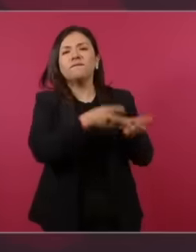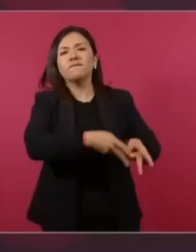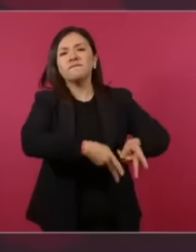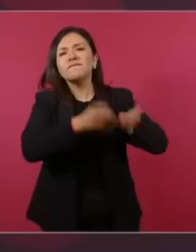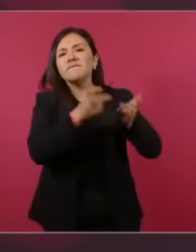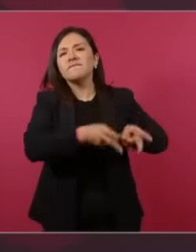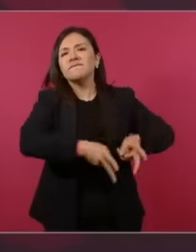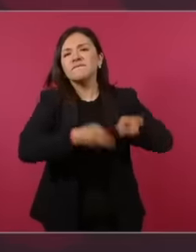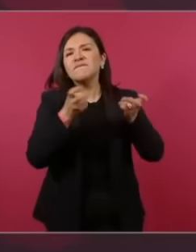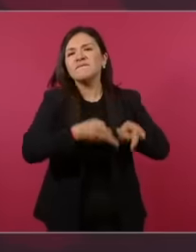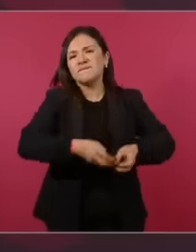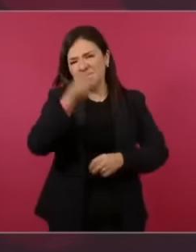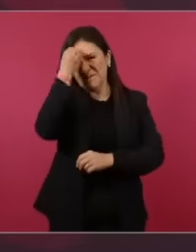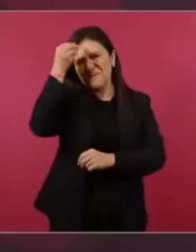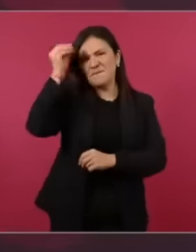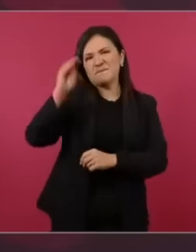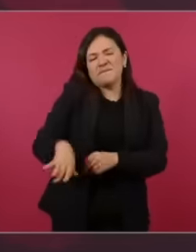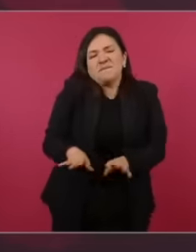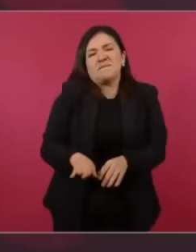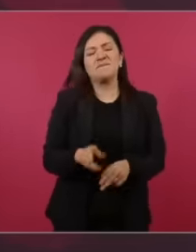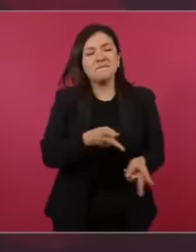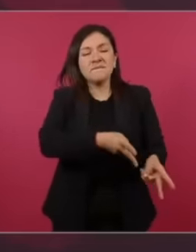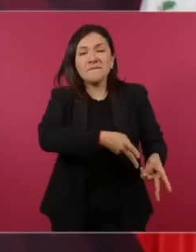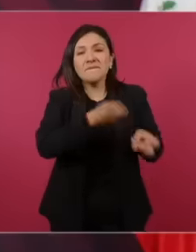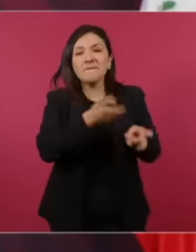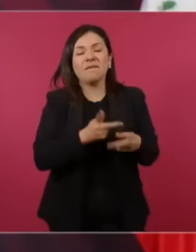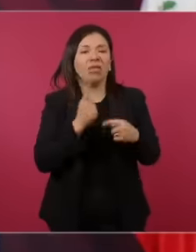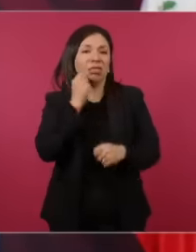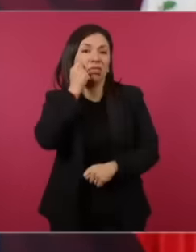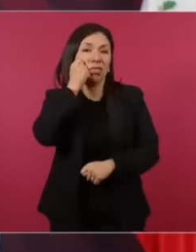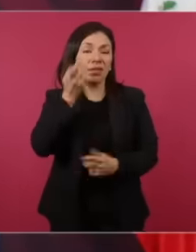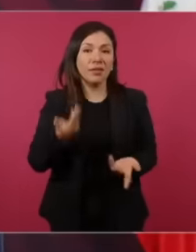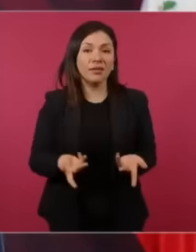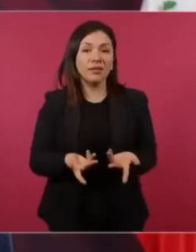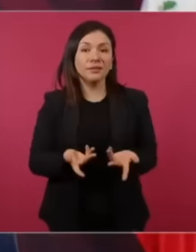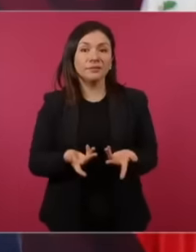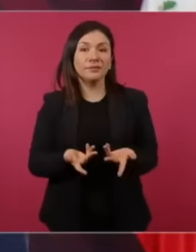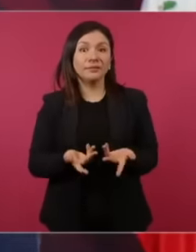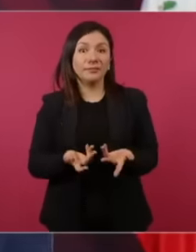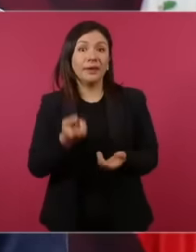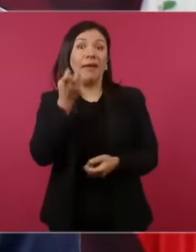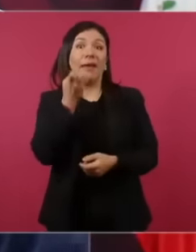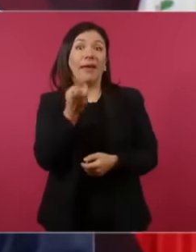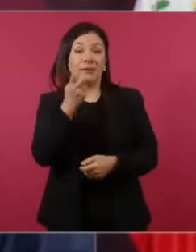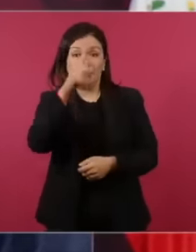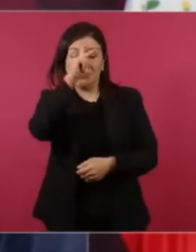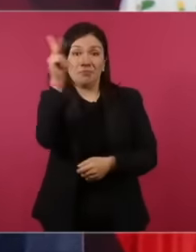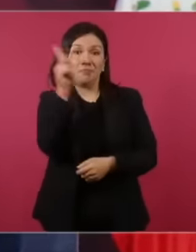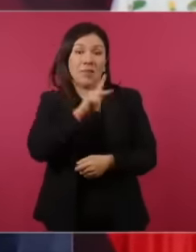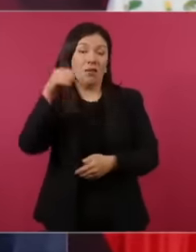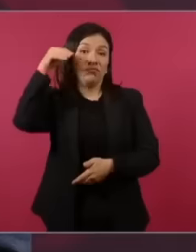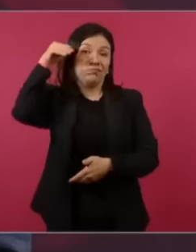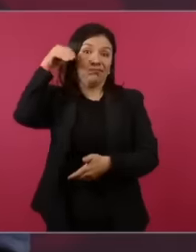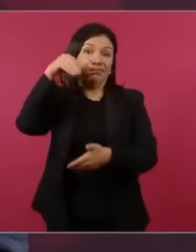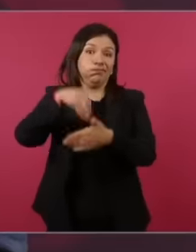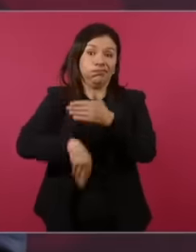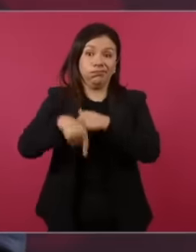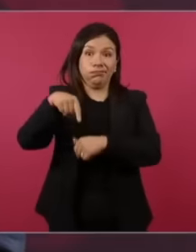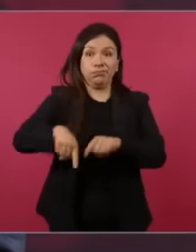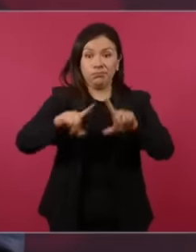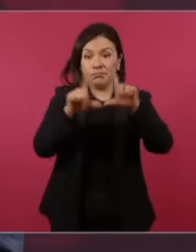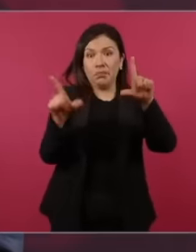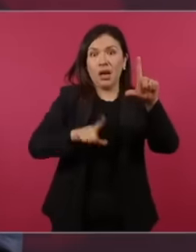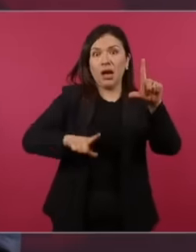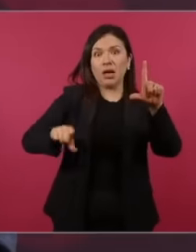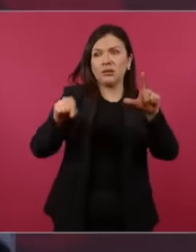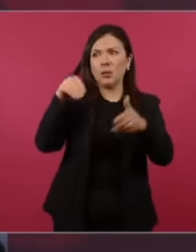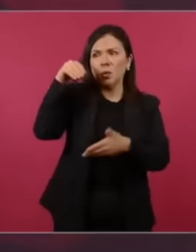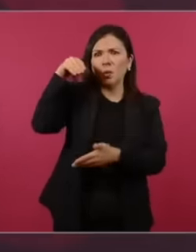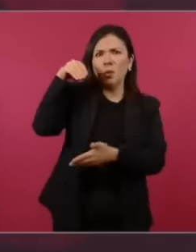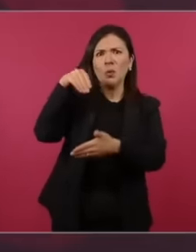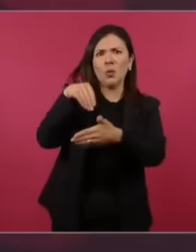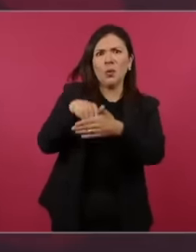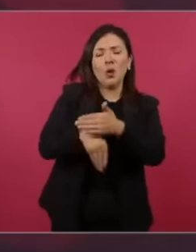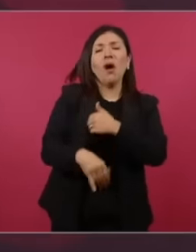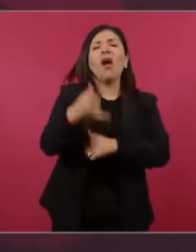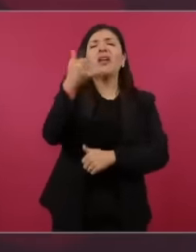looting, that was the decline of the country and also deceiving the